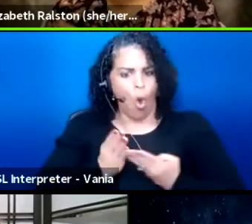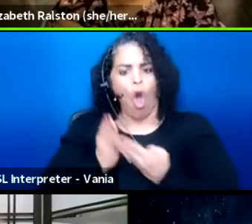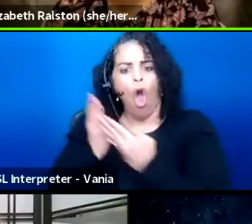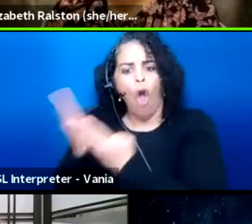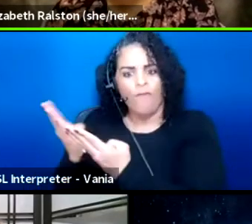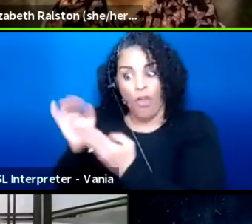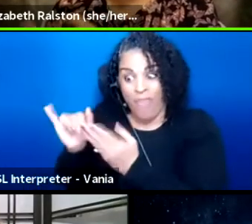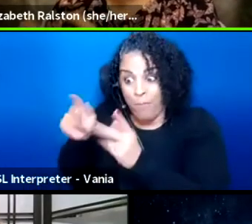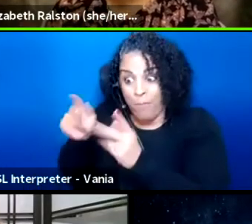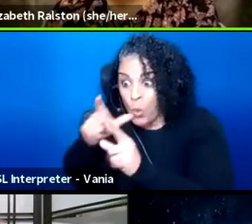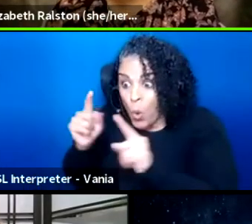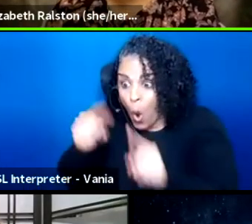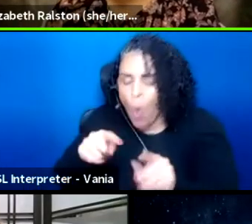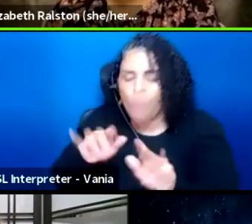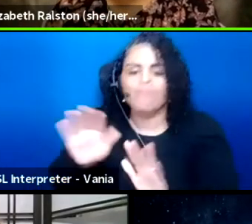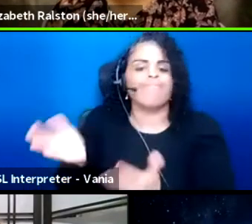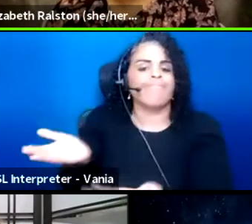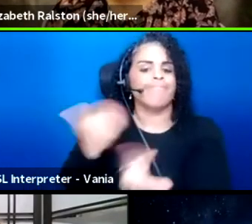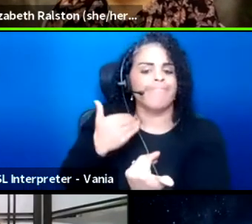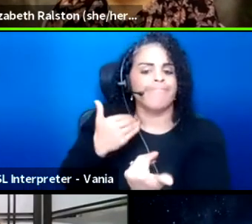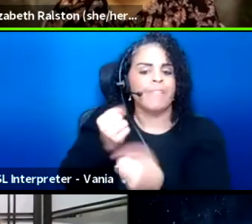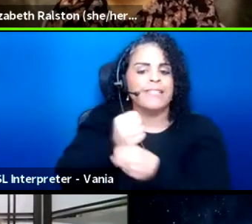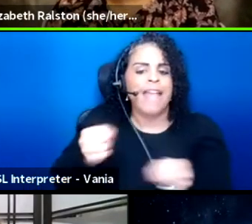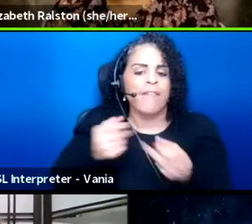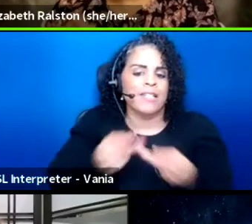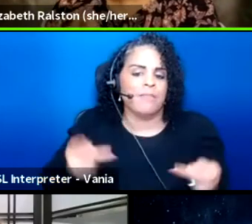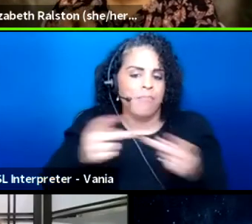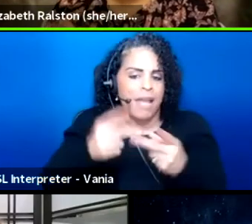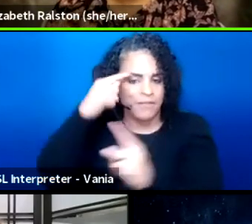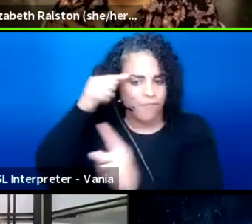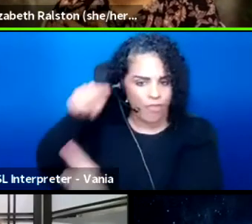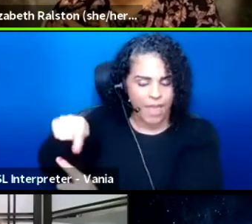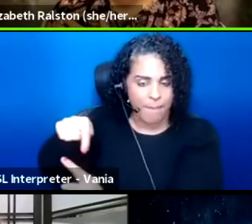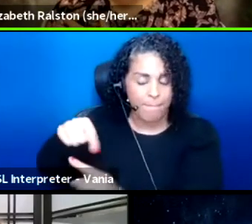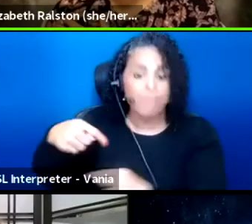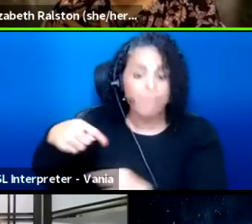a safe space for that patron. So I've had people tell me